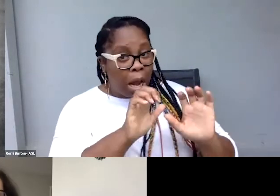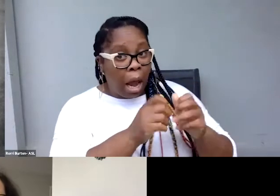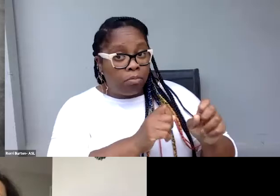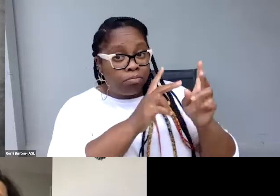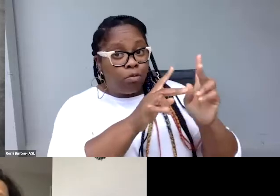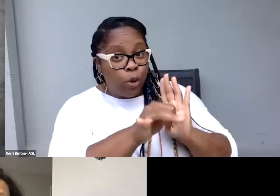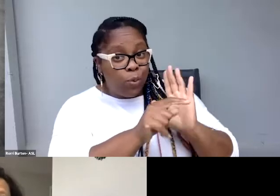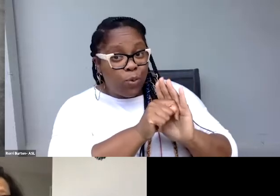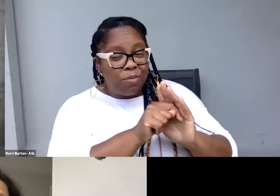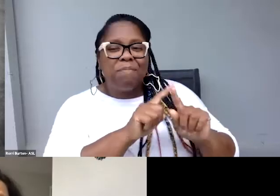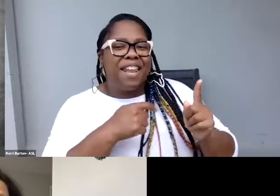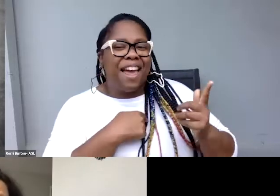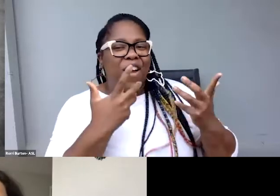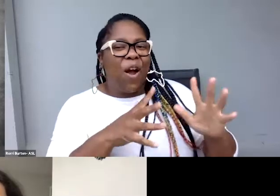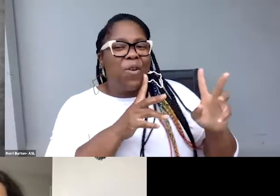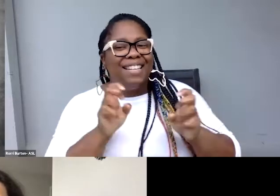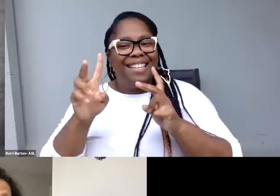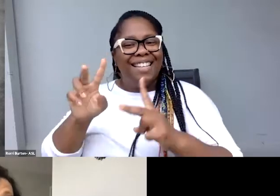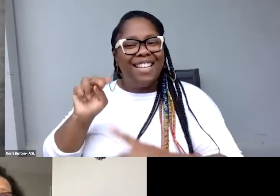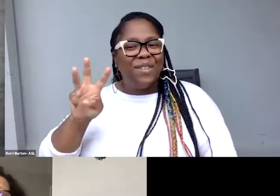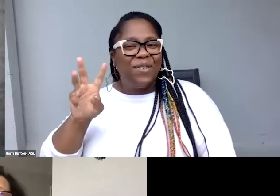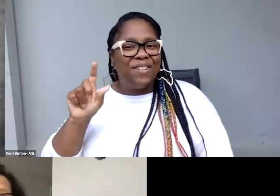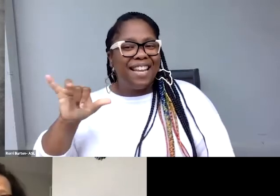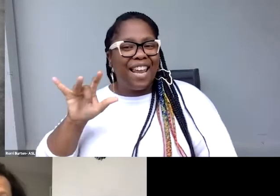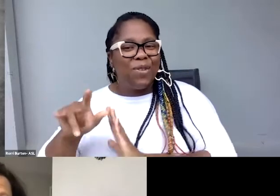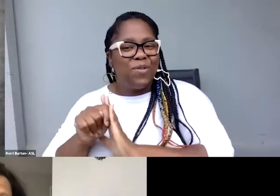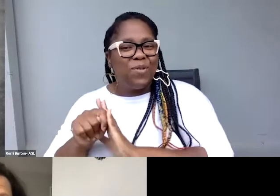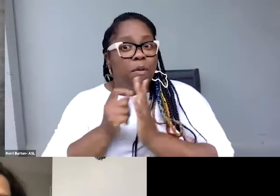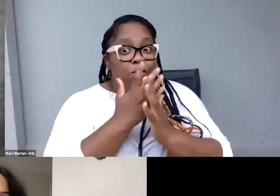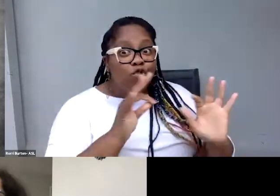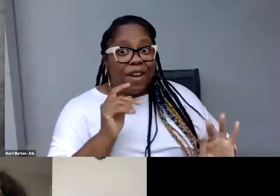But I've already put it on New Day’s YouTube at no cost to you.